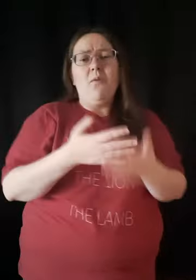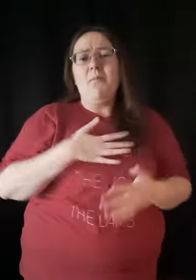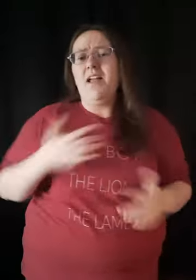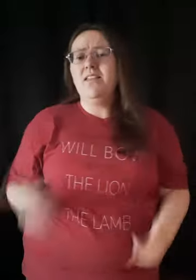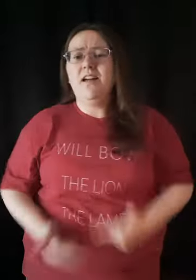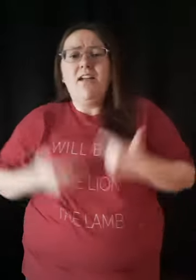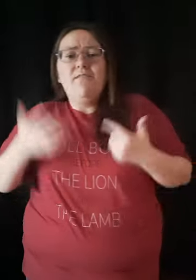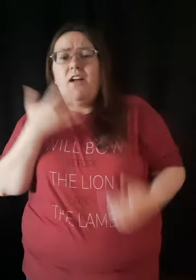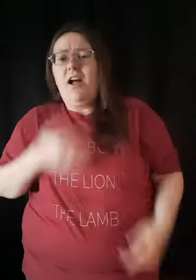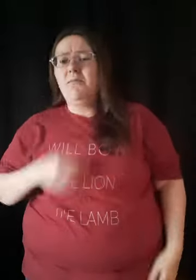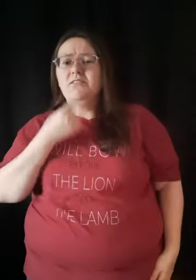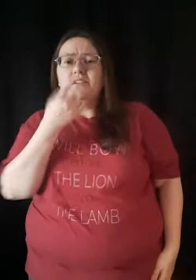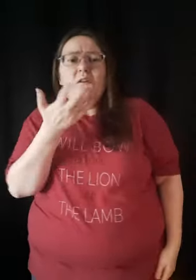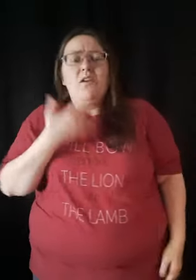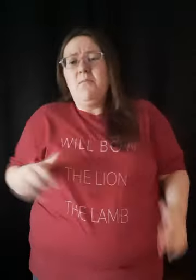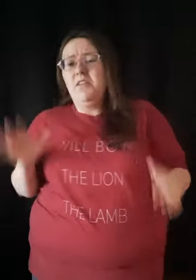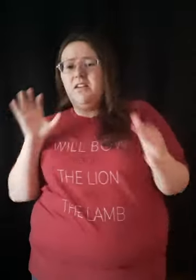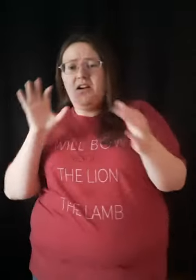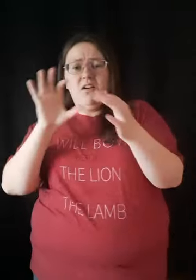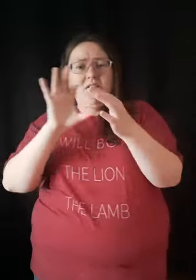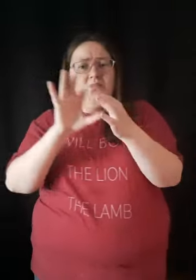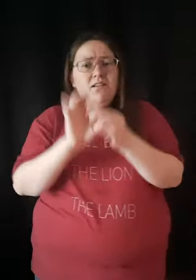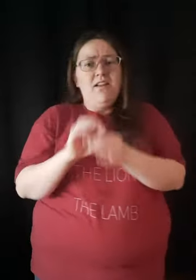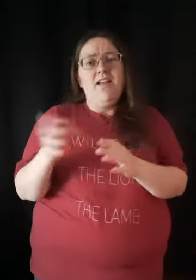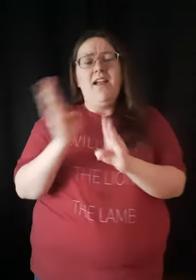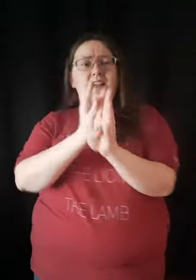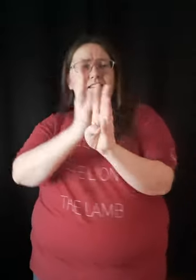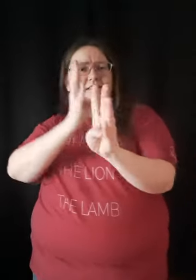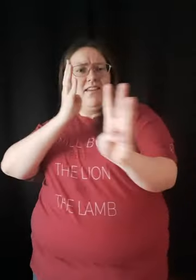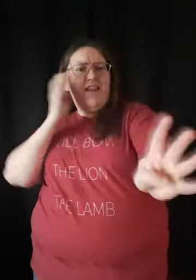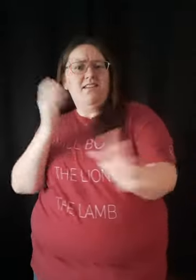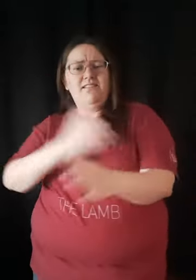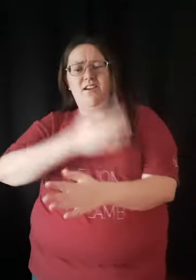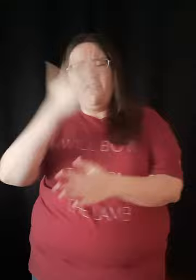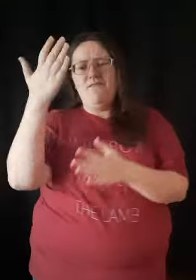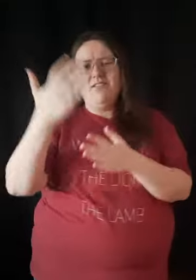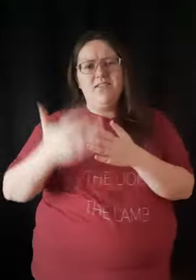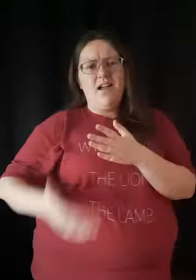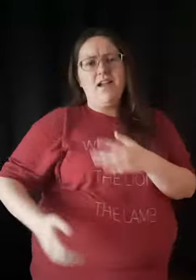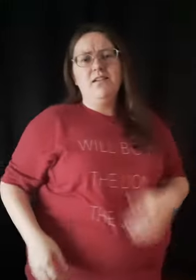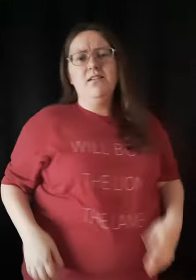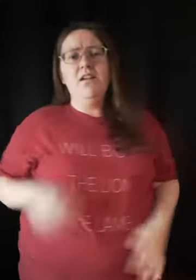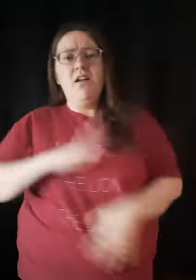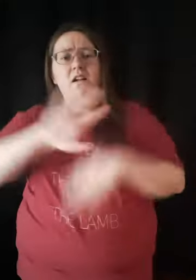All my life, I've been told I belong At the end of the line